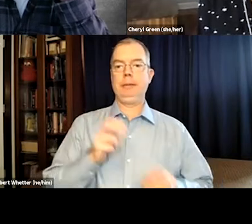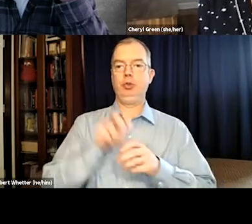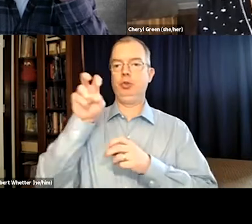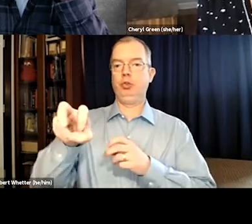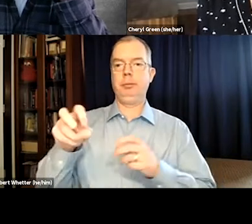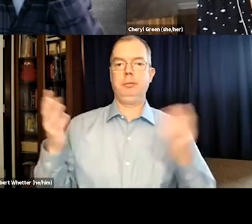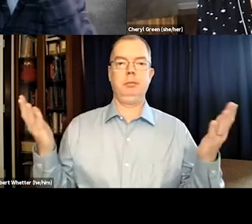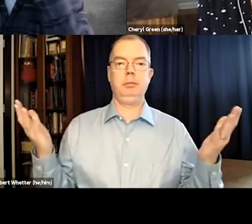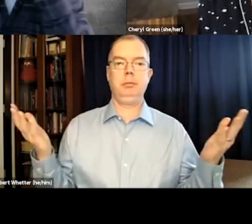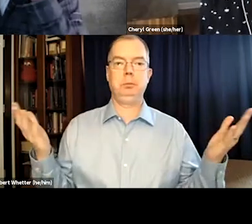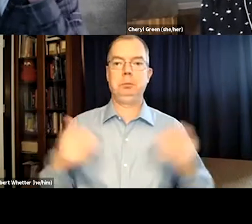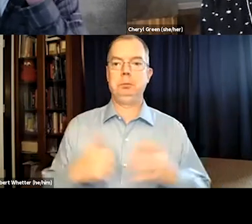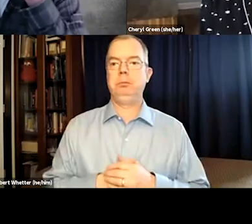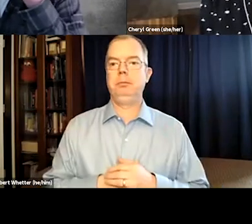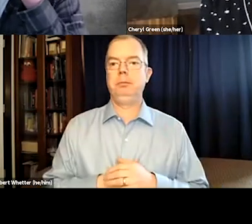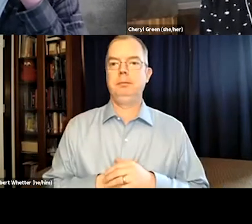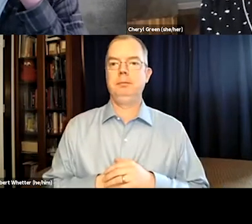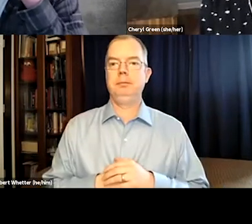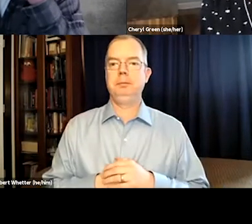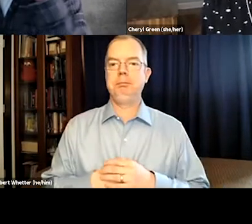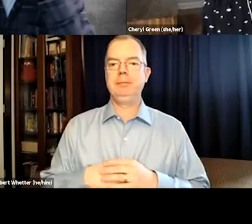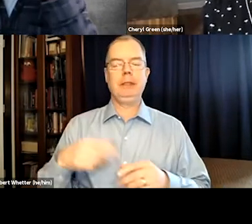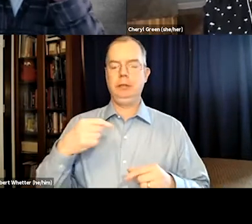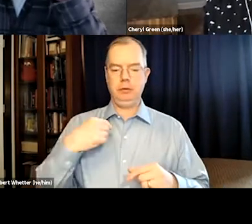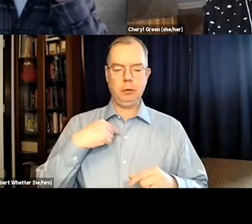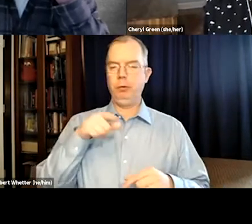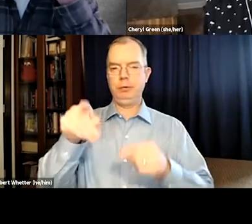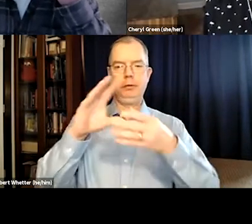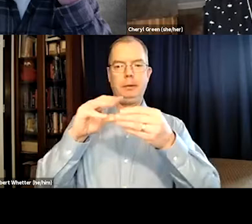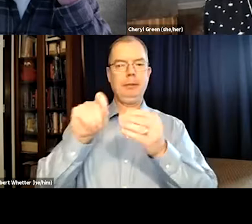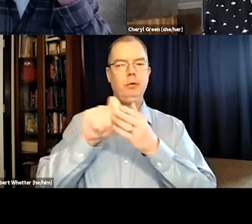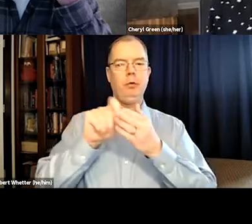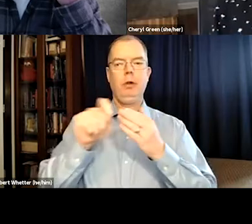This is Delbert, I’d be happy to jump in. Great.